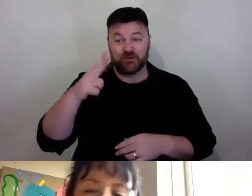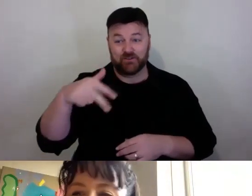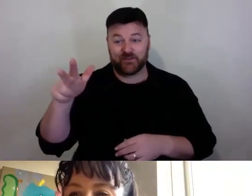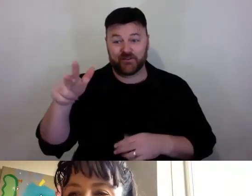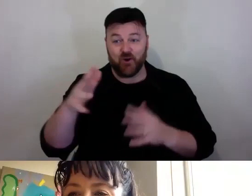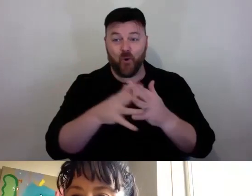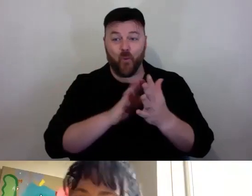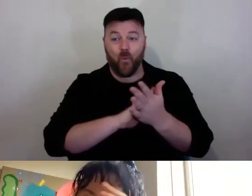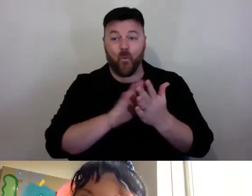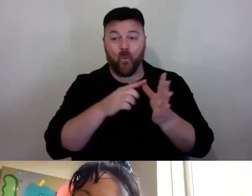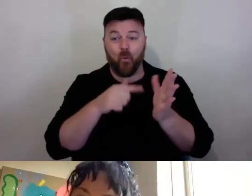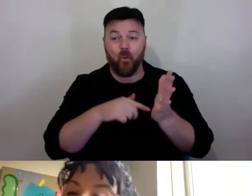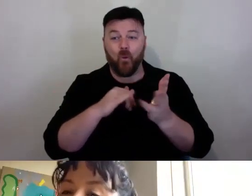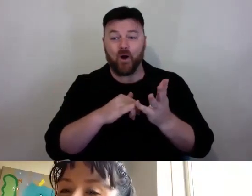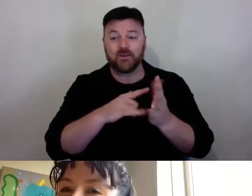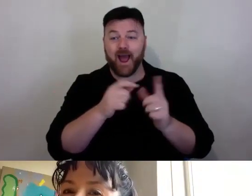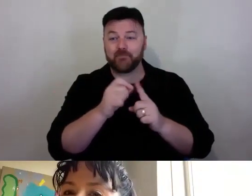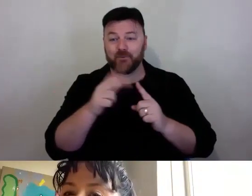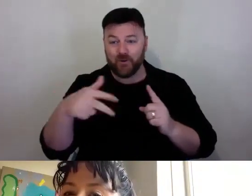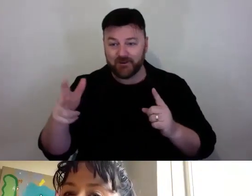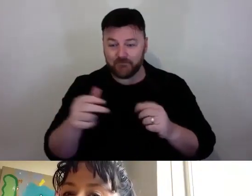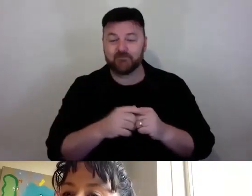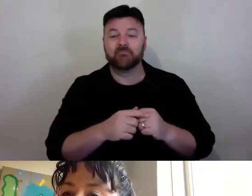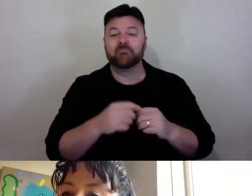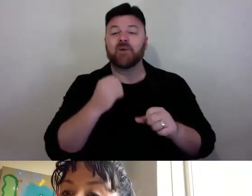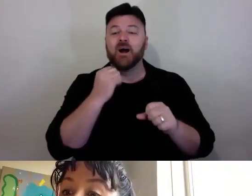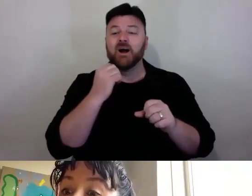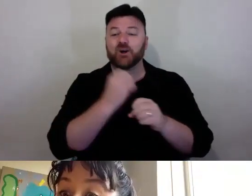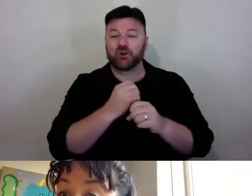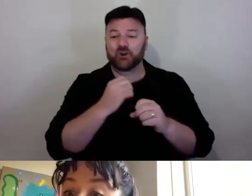Trellow. Trellow is a